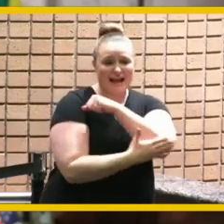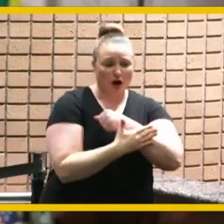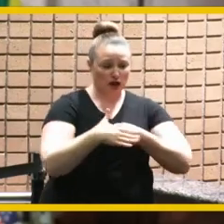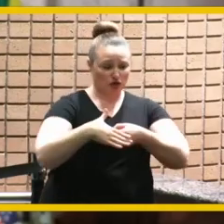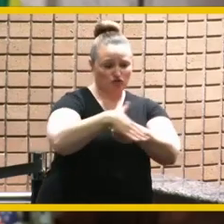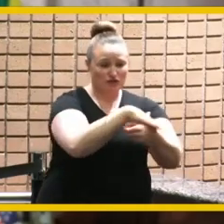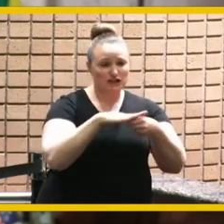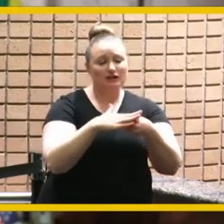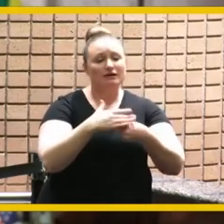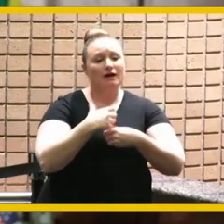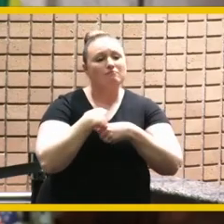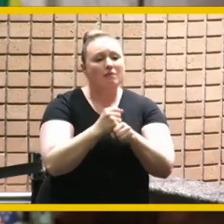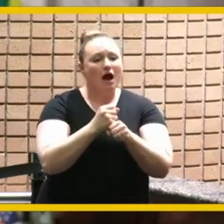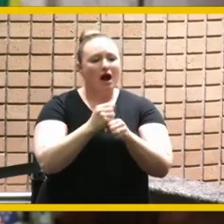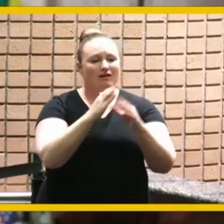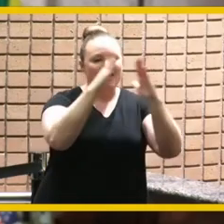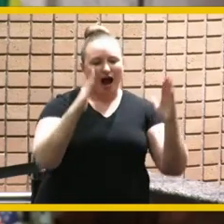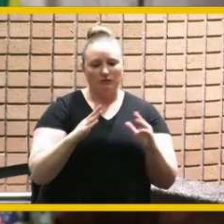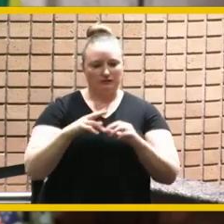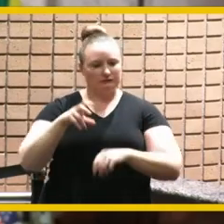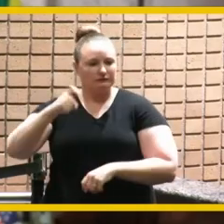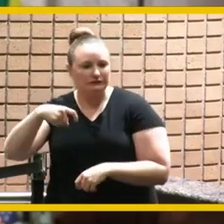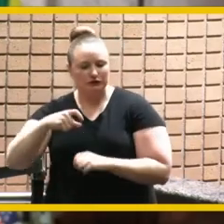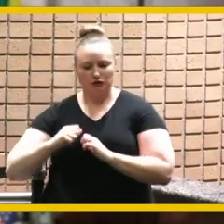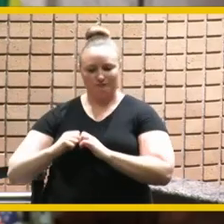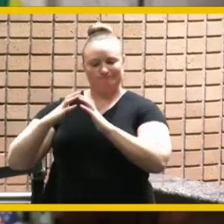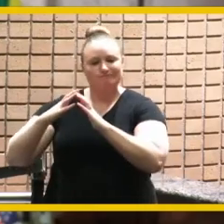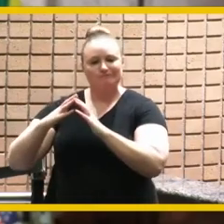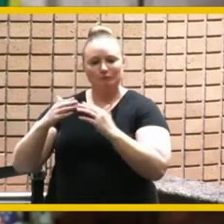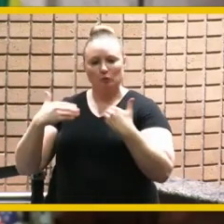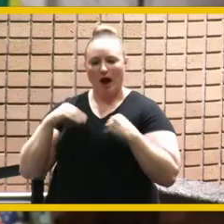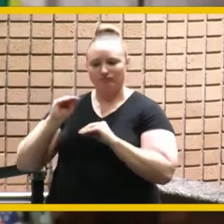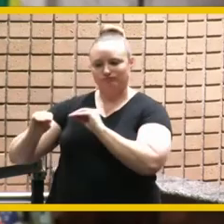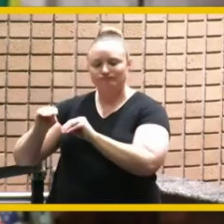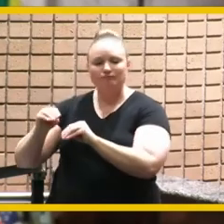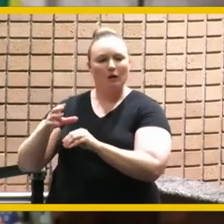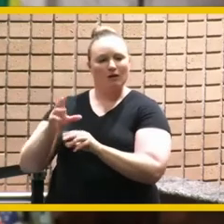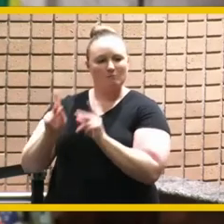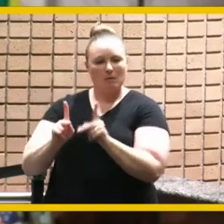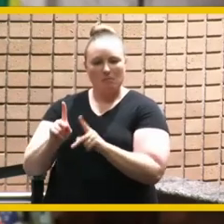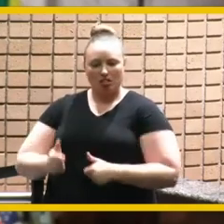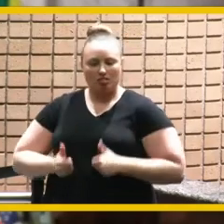our housing and homelessness crisis and we stood shoulder to shoulder up in sacramento